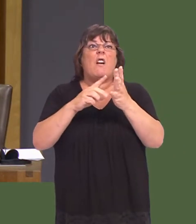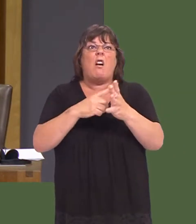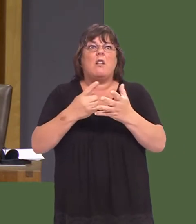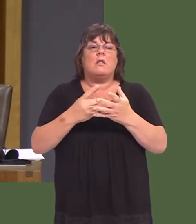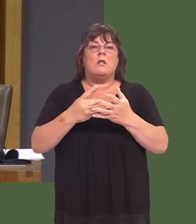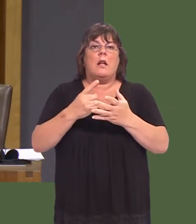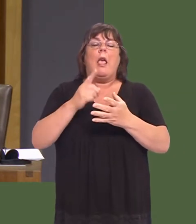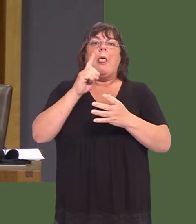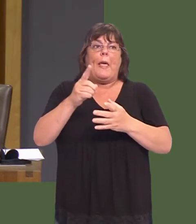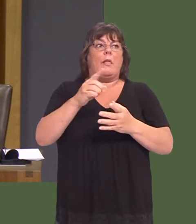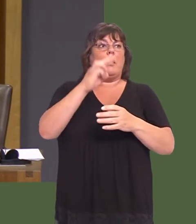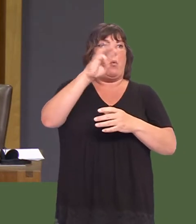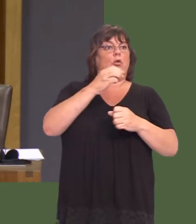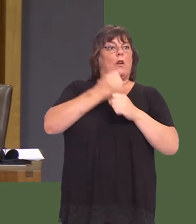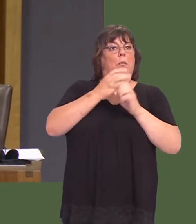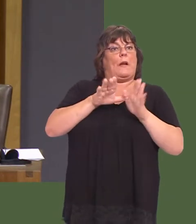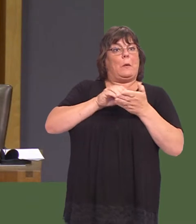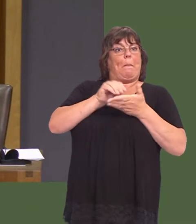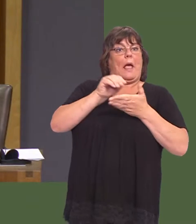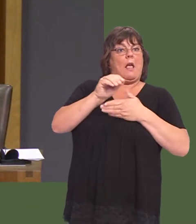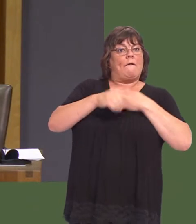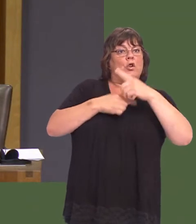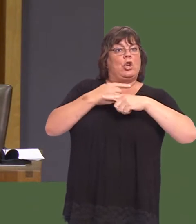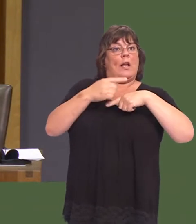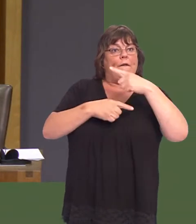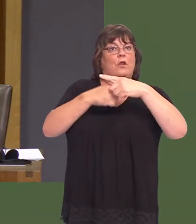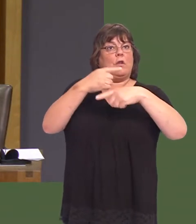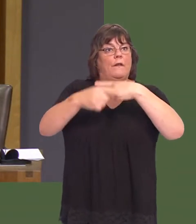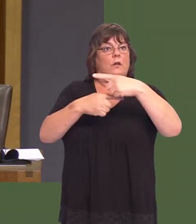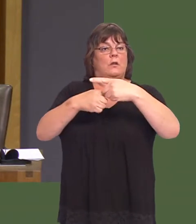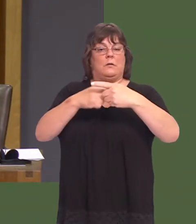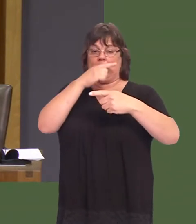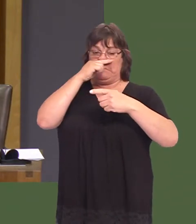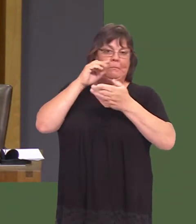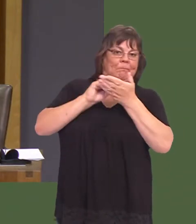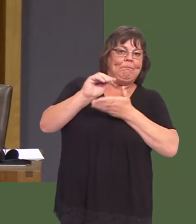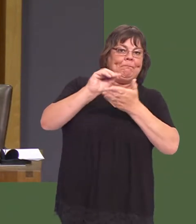instance. Then, the Government would be called upon on annual basis to pay that element of the